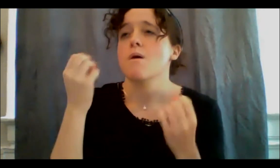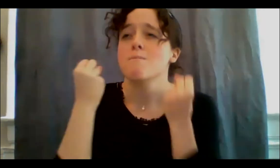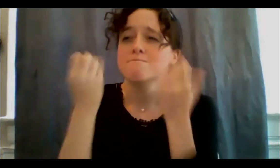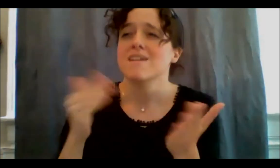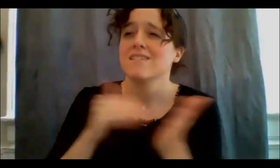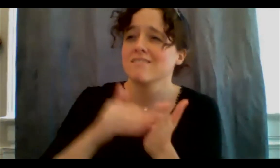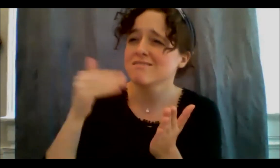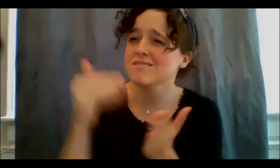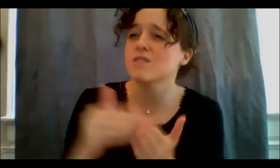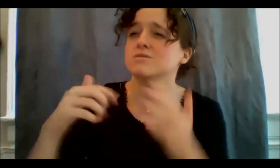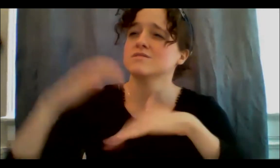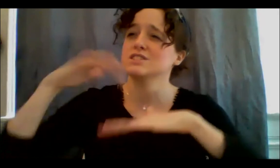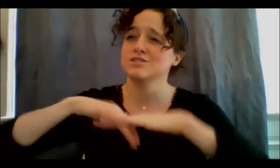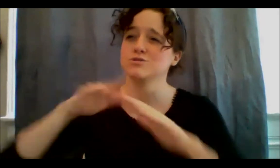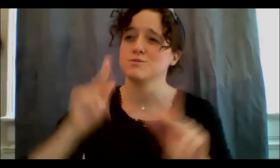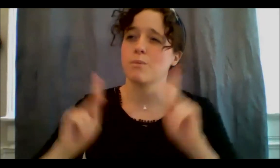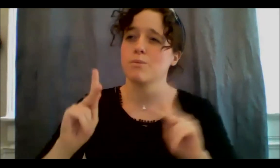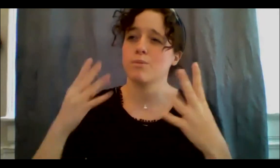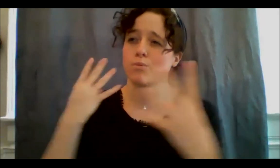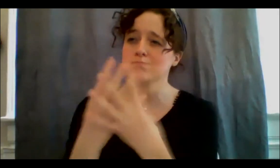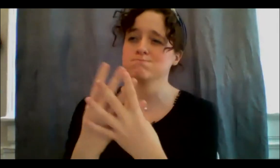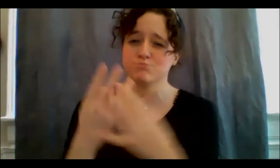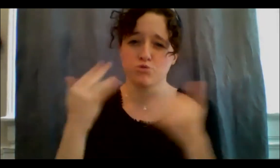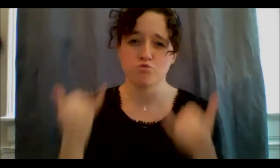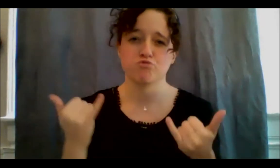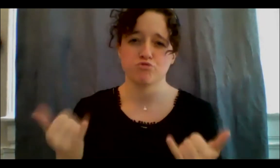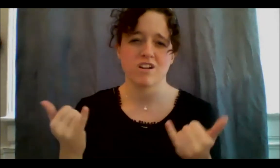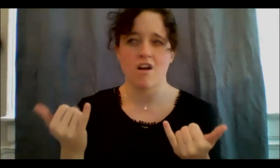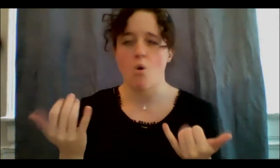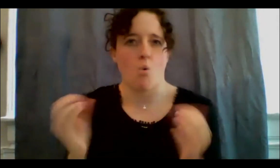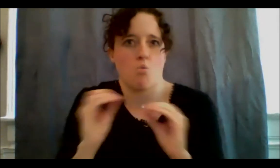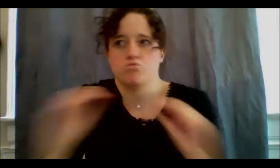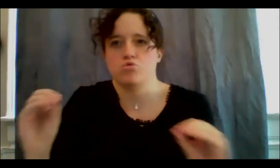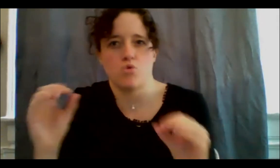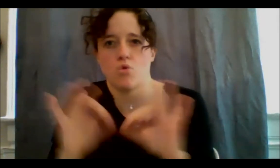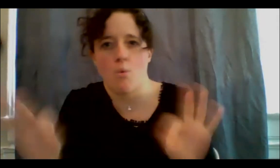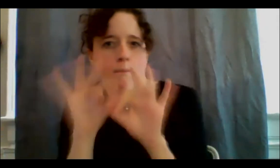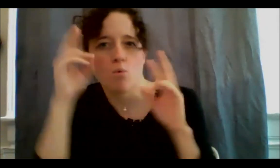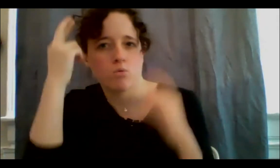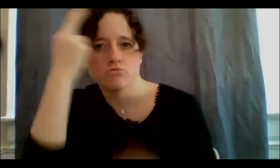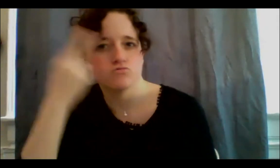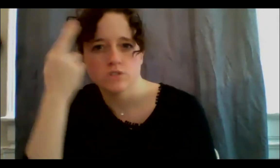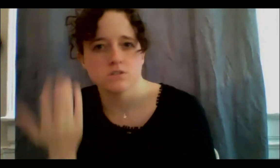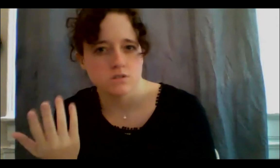who are in custody to this day for no really important reasons that we need